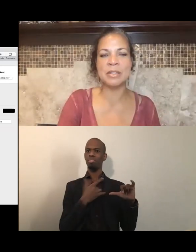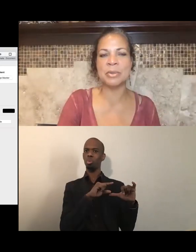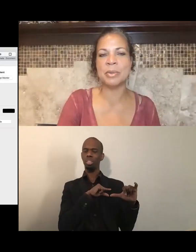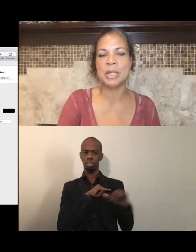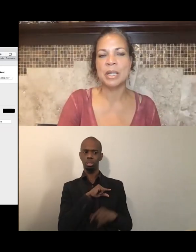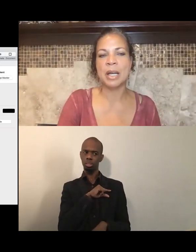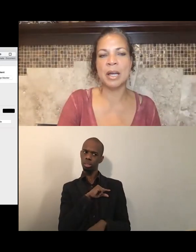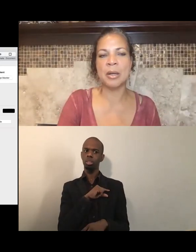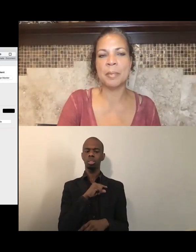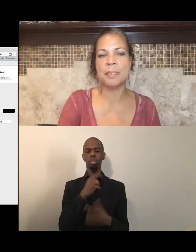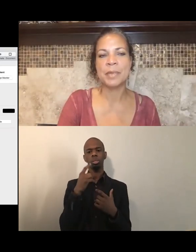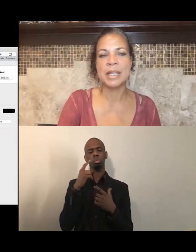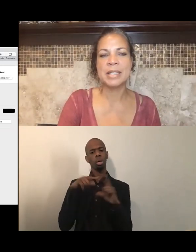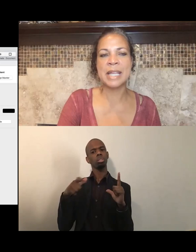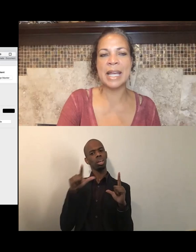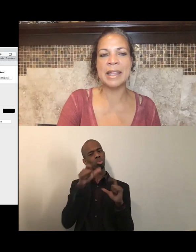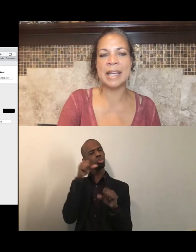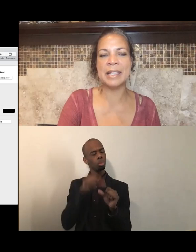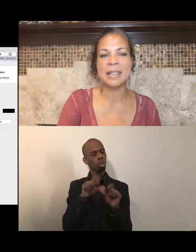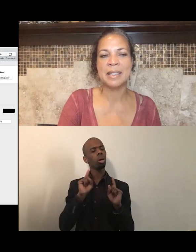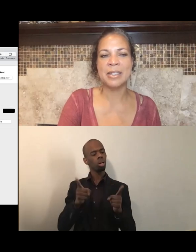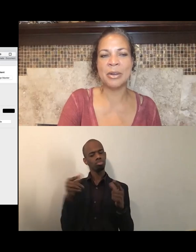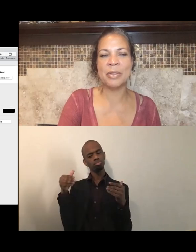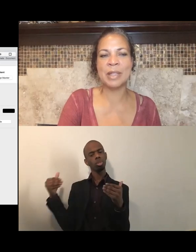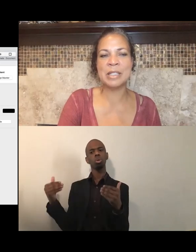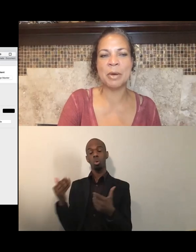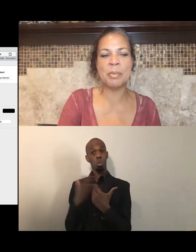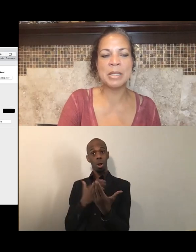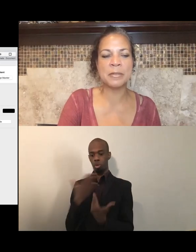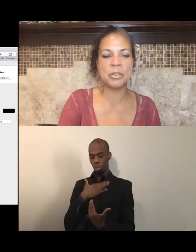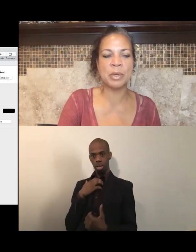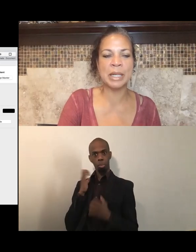To say that, these moments of joy are okay and this is why.